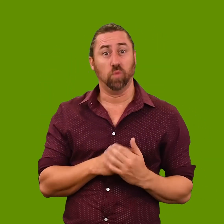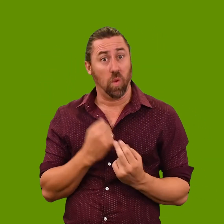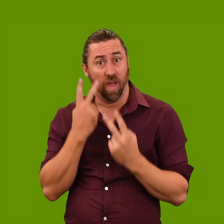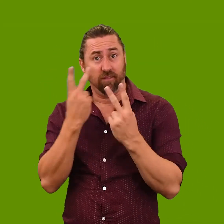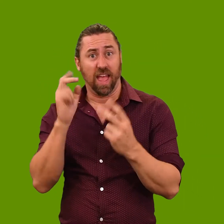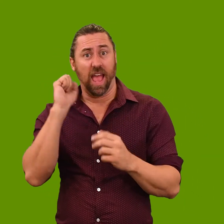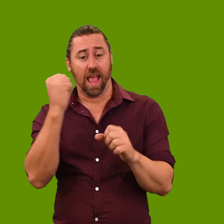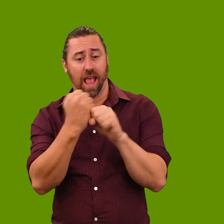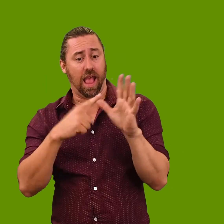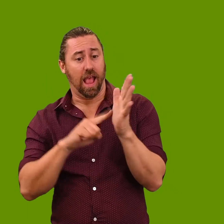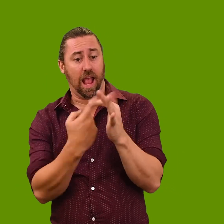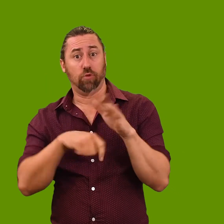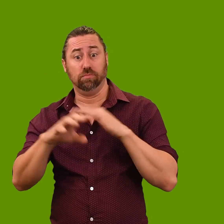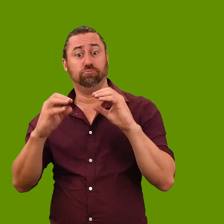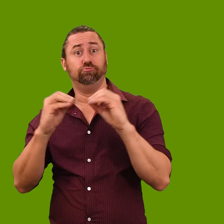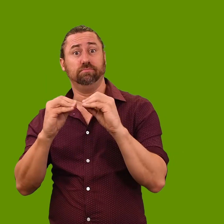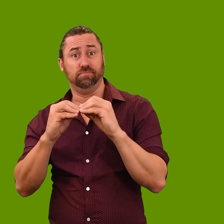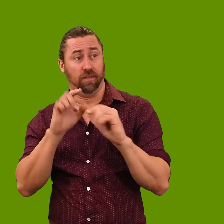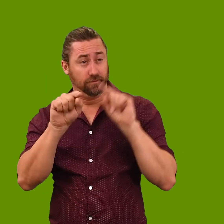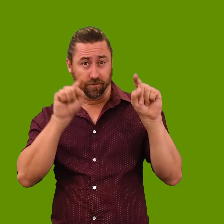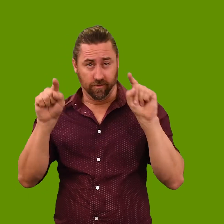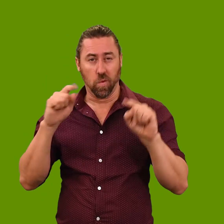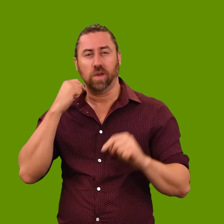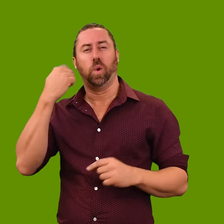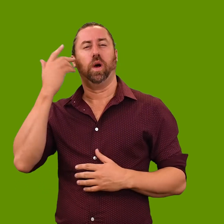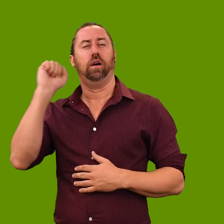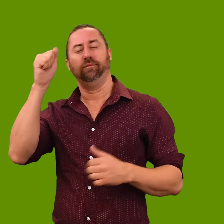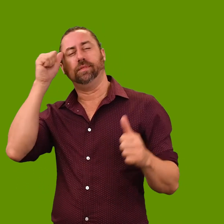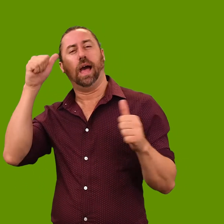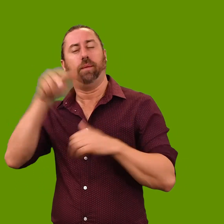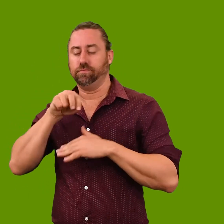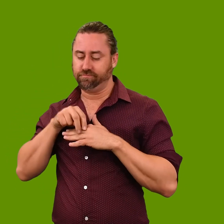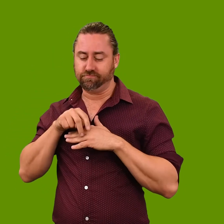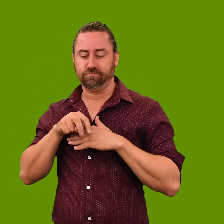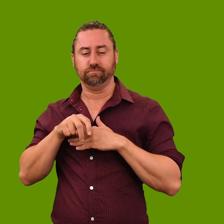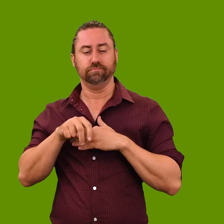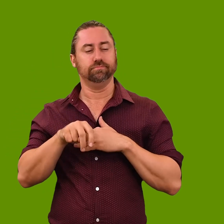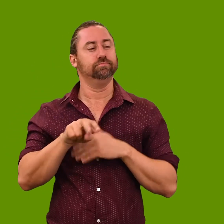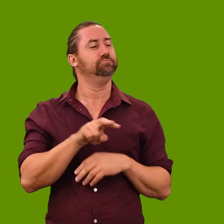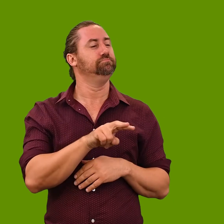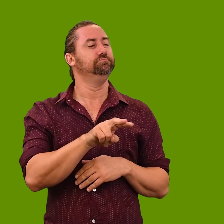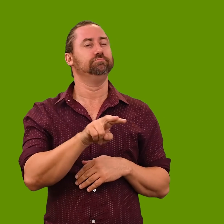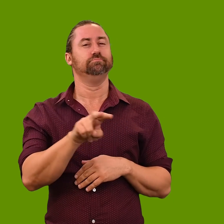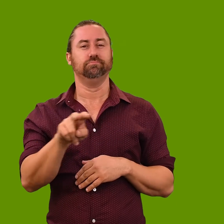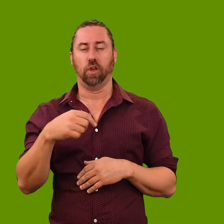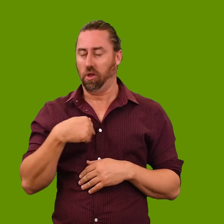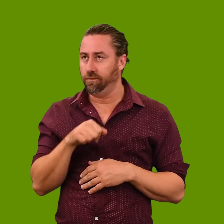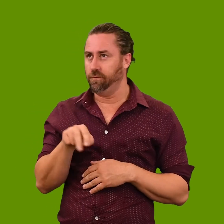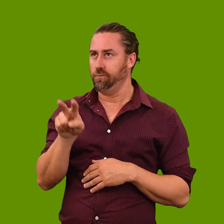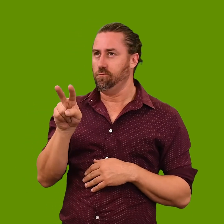‘Often when you visit Philip Bacon Galleries in Brisbane, you will see Philip quietly coming down the stairs, and for some reason this made a deep